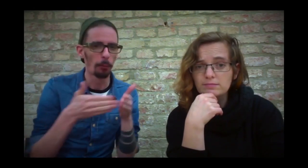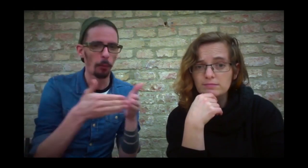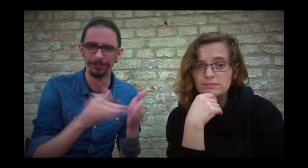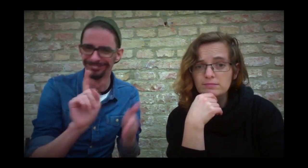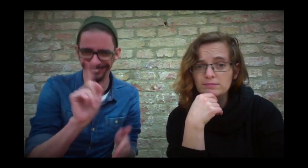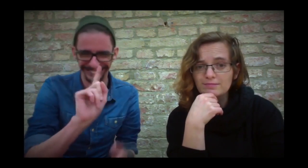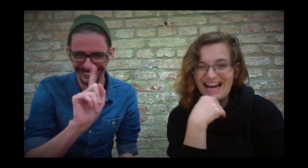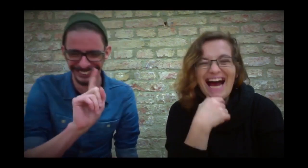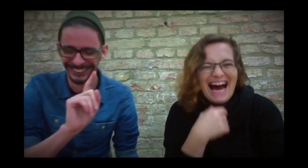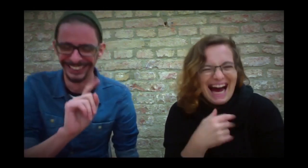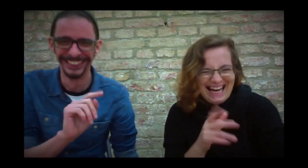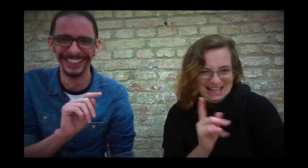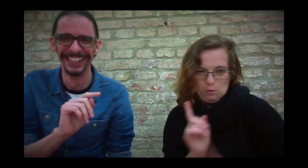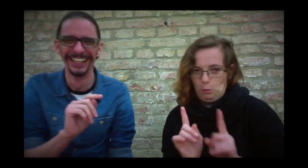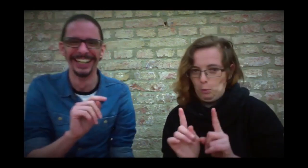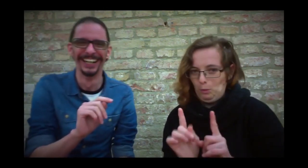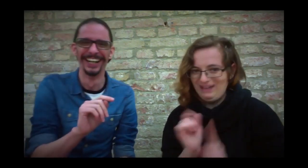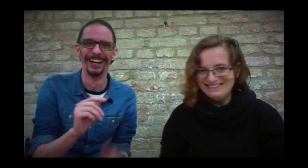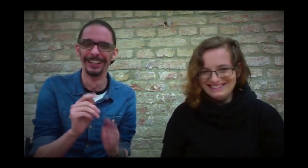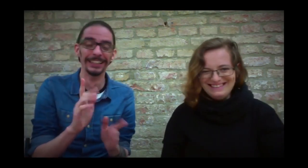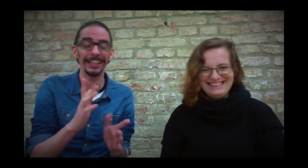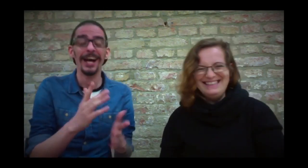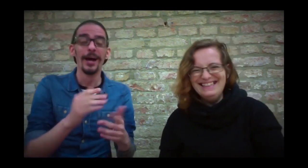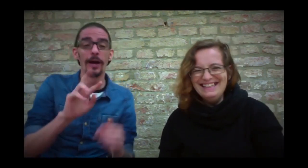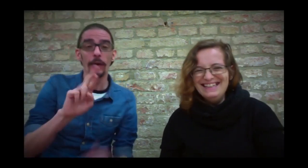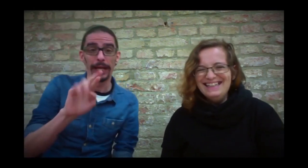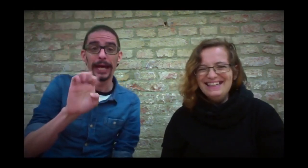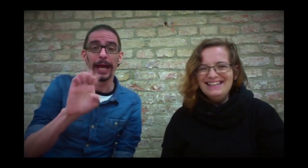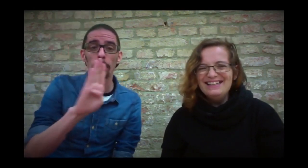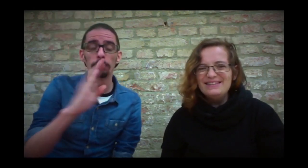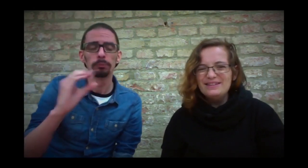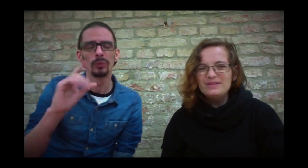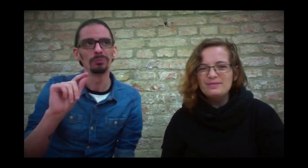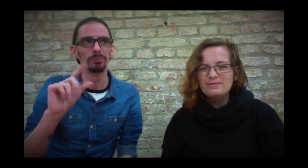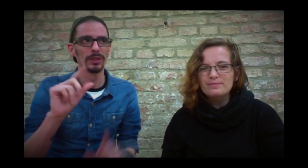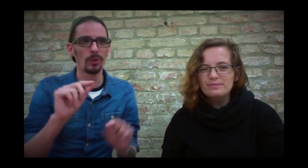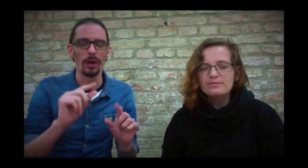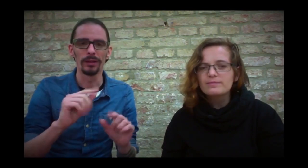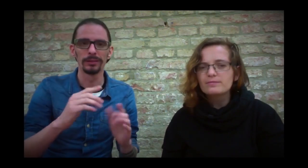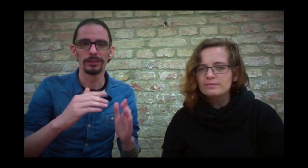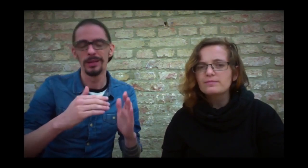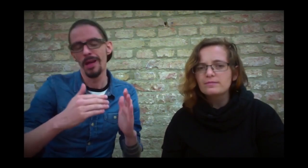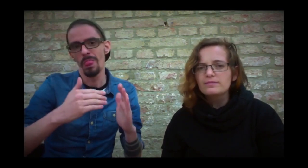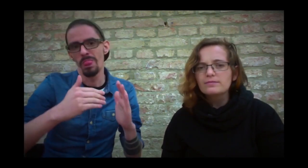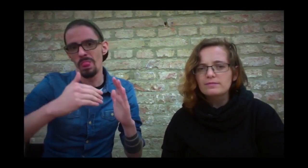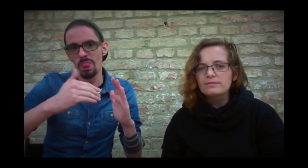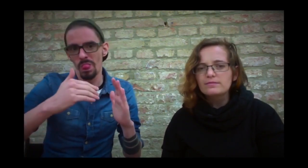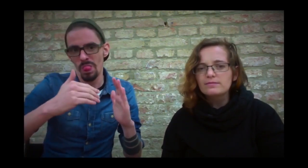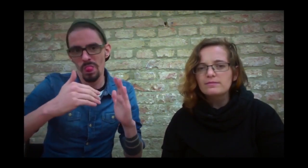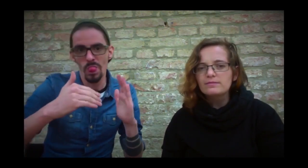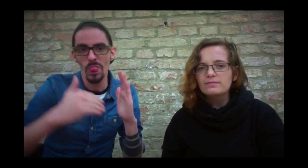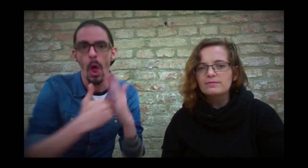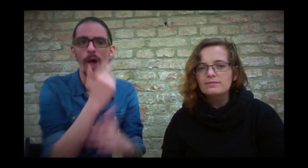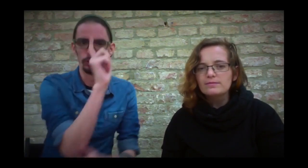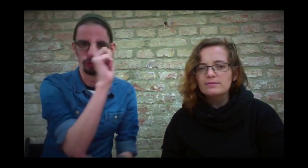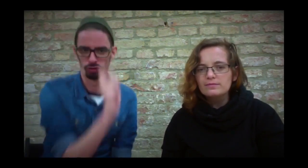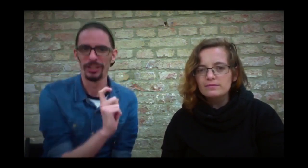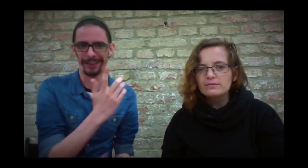No, don't mean "again boat" (note: a joke in signed German) REBOOT means something like RESTART.